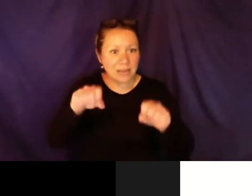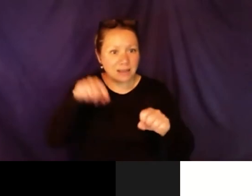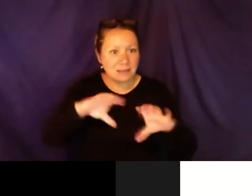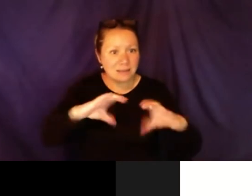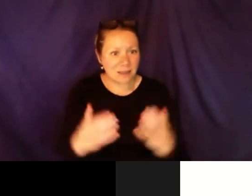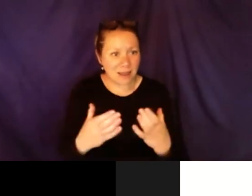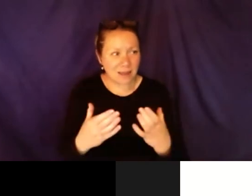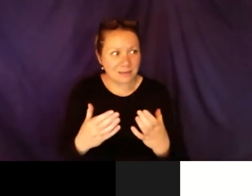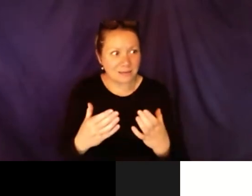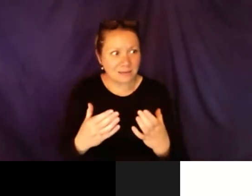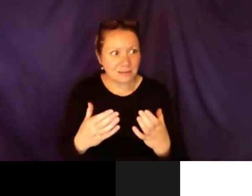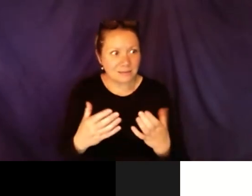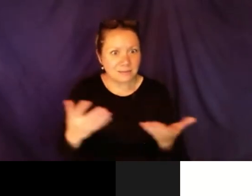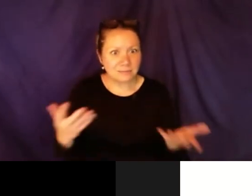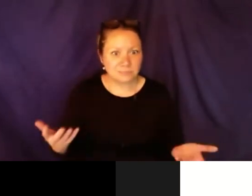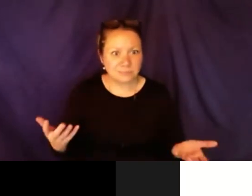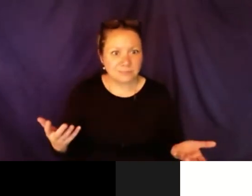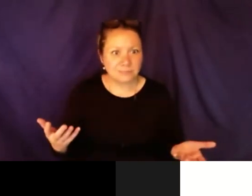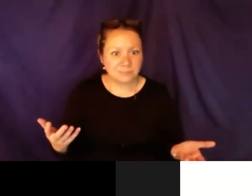my gym class having